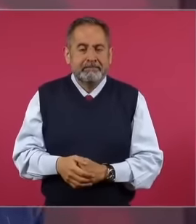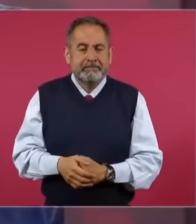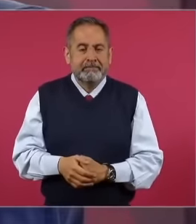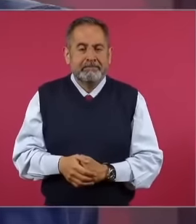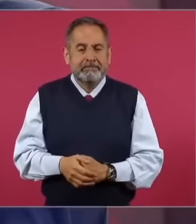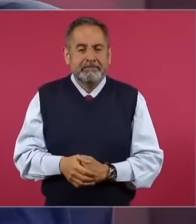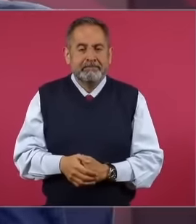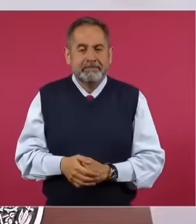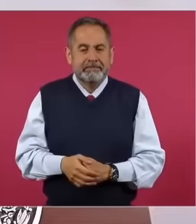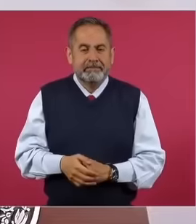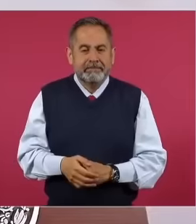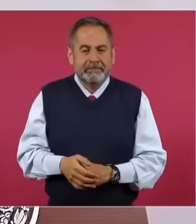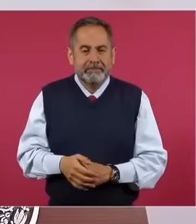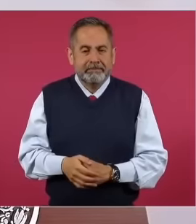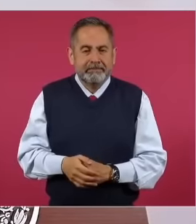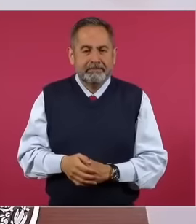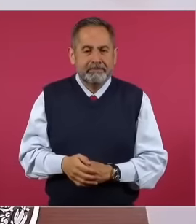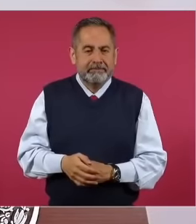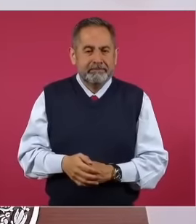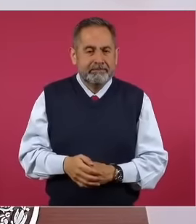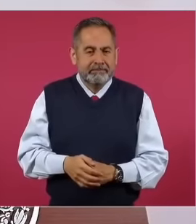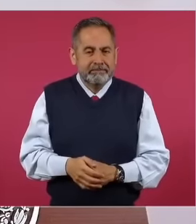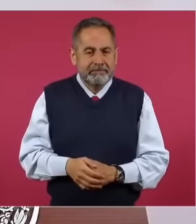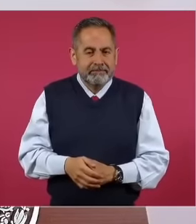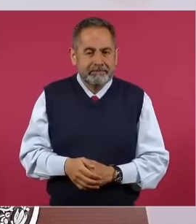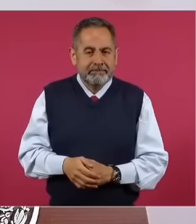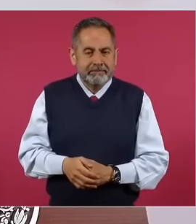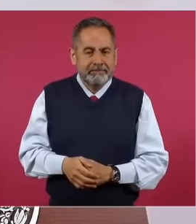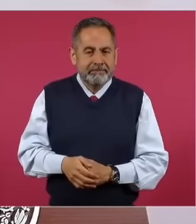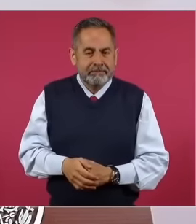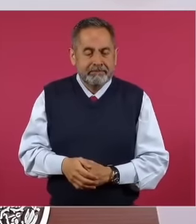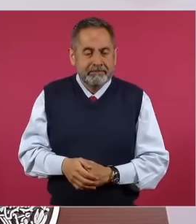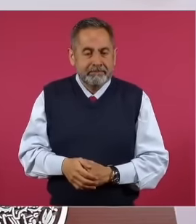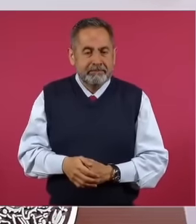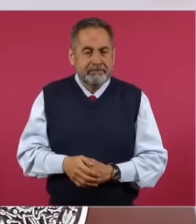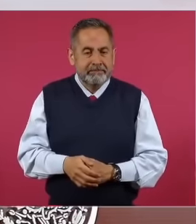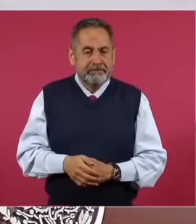this Claudia